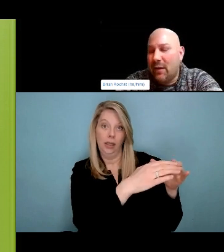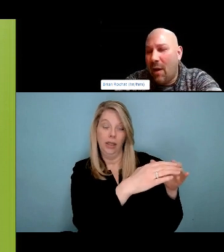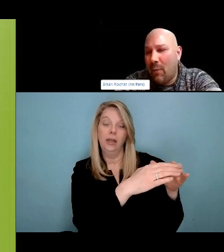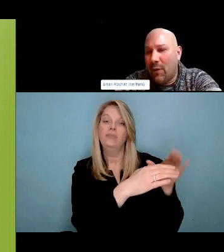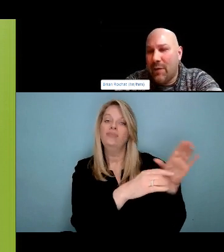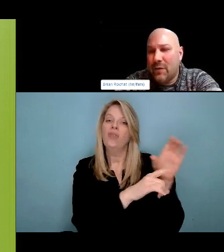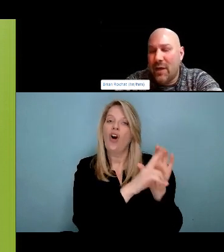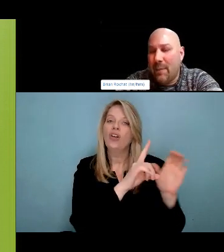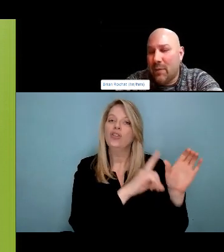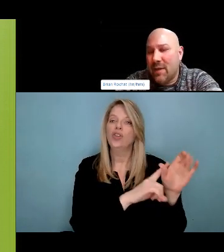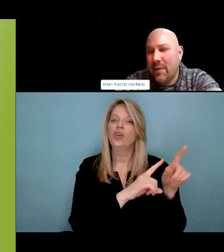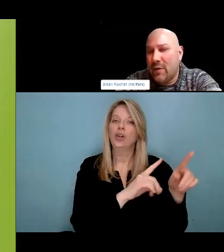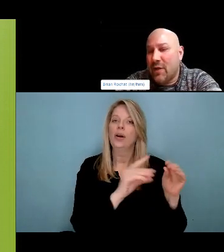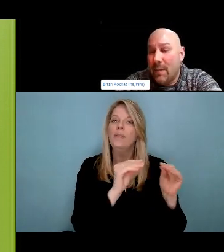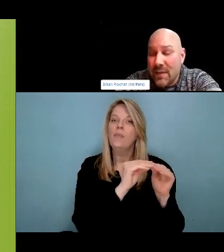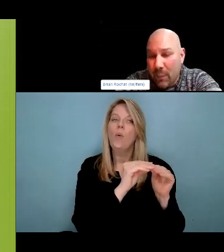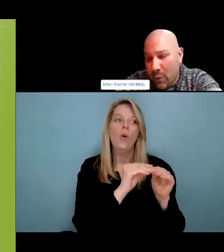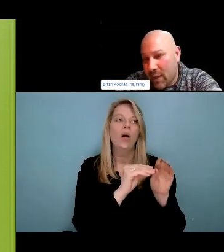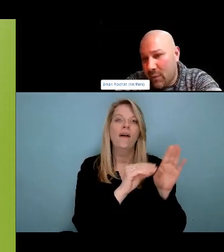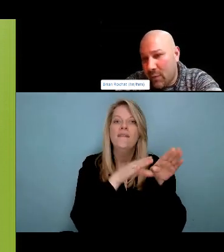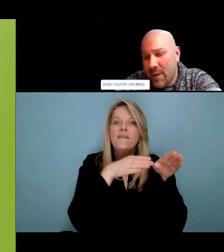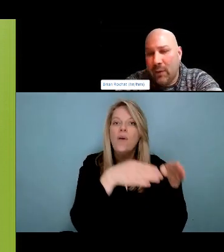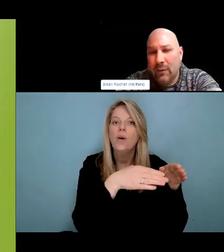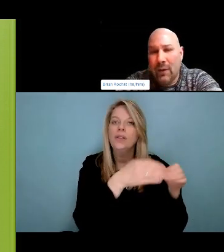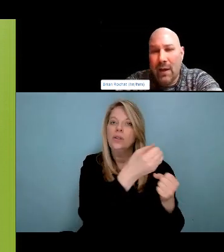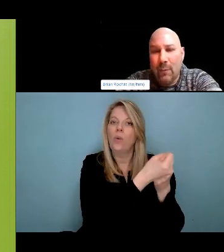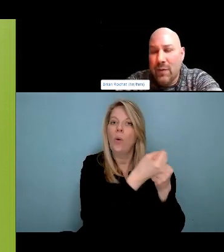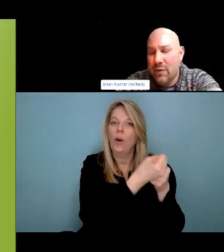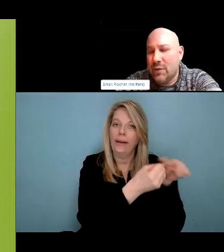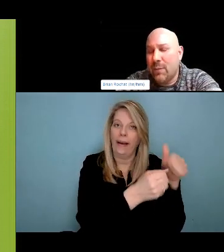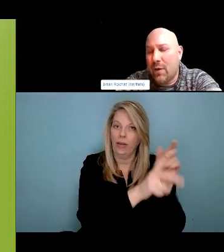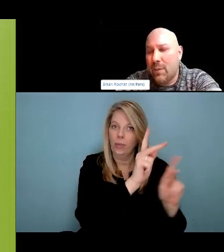amount harm, the most amount of harm in our life or take the most,